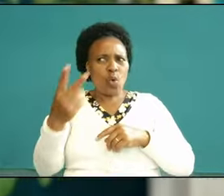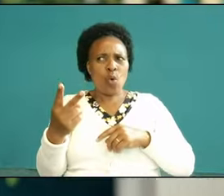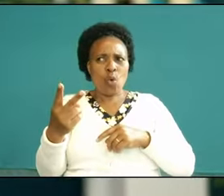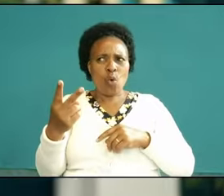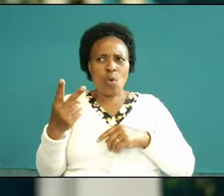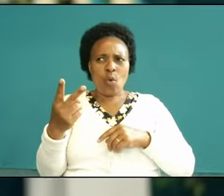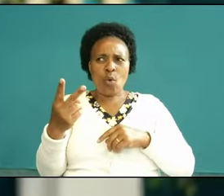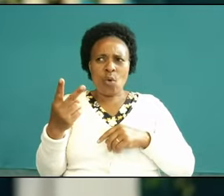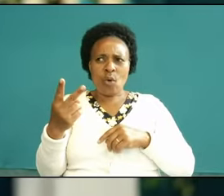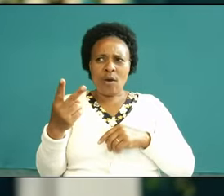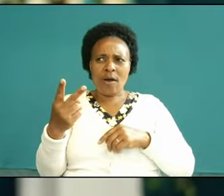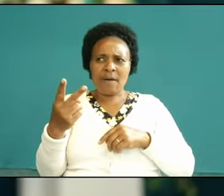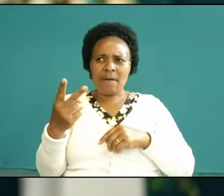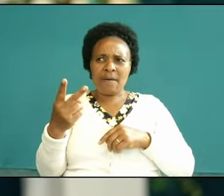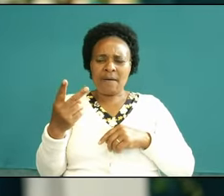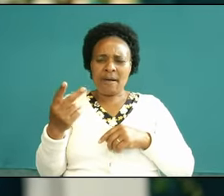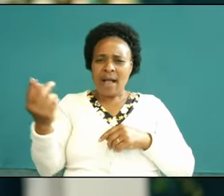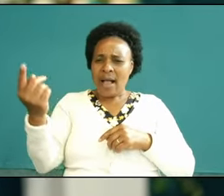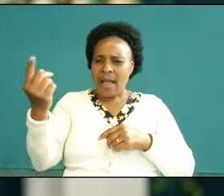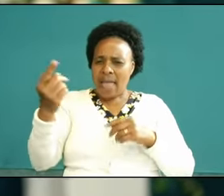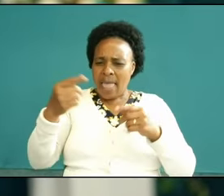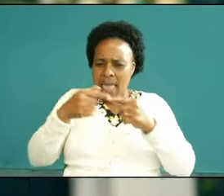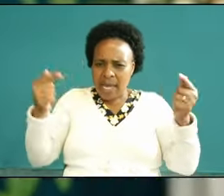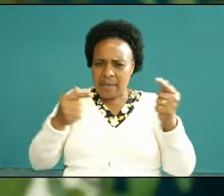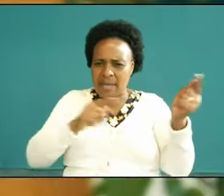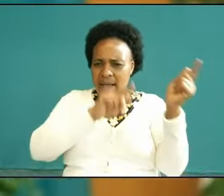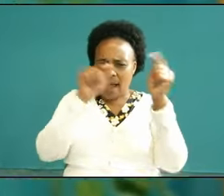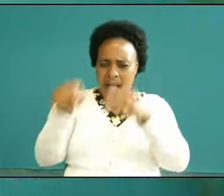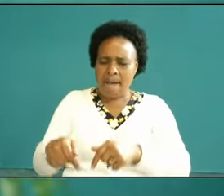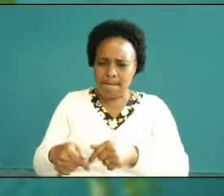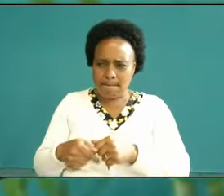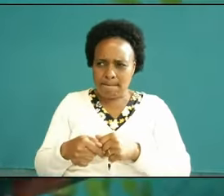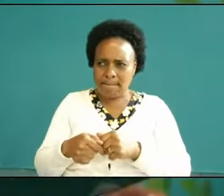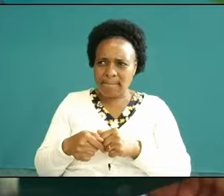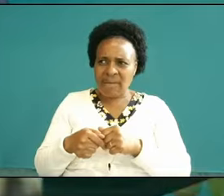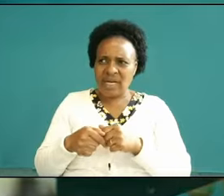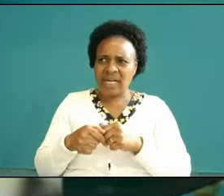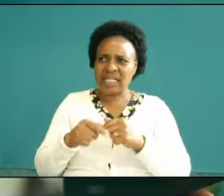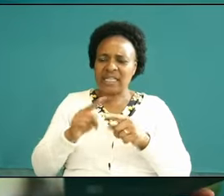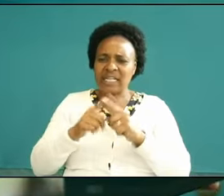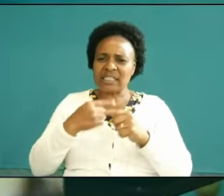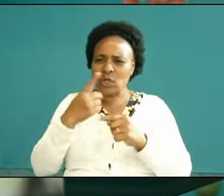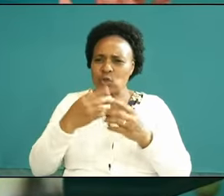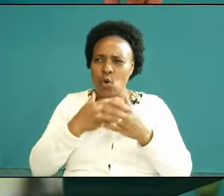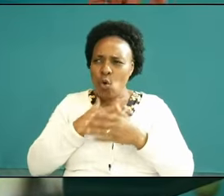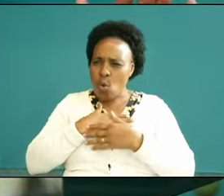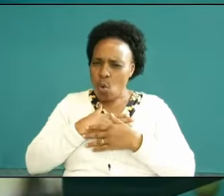Army the eny that has come to attack them he went back to the room and told his oh my Lord we are